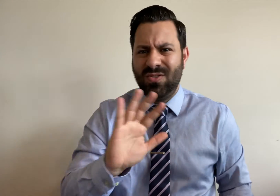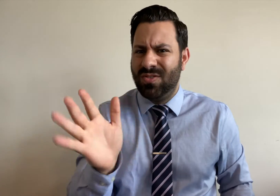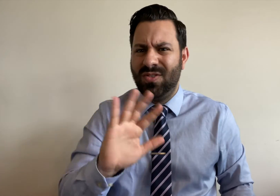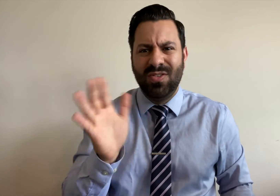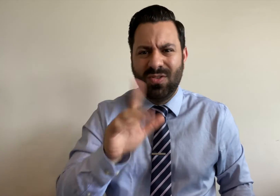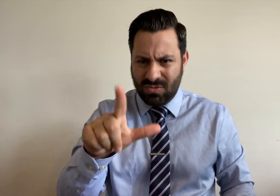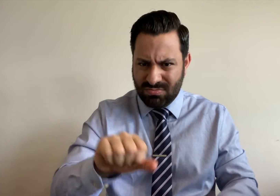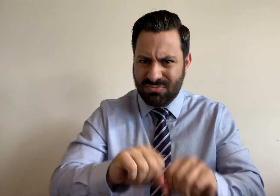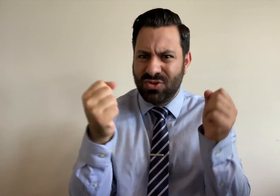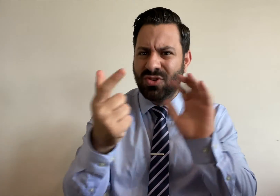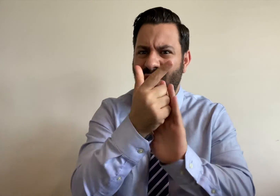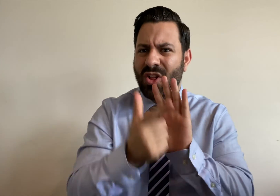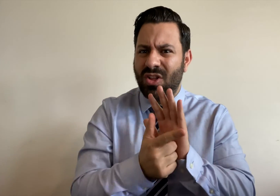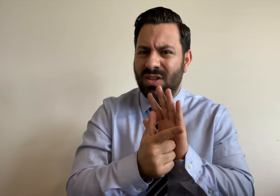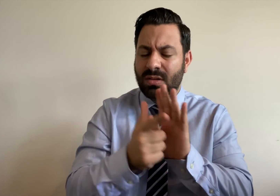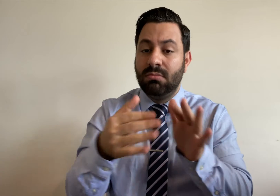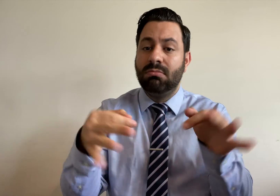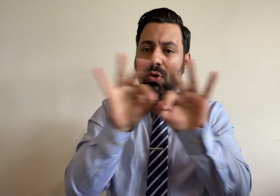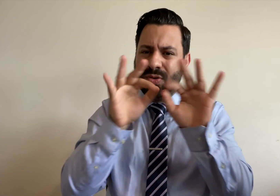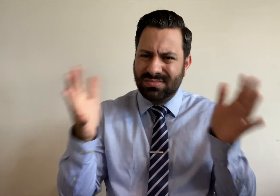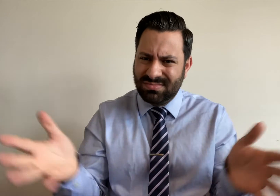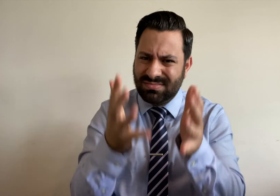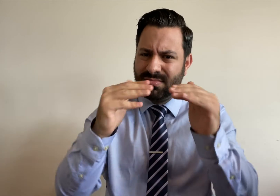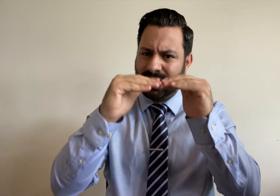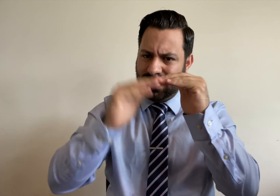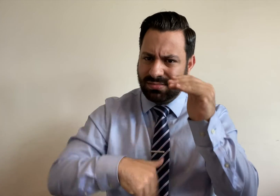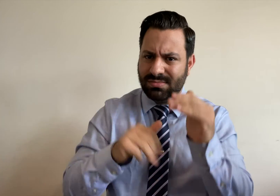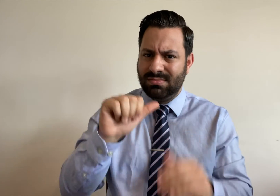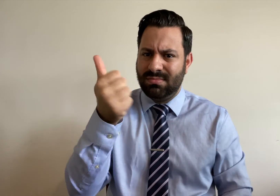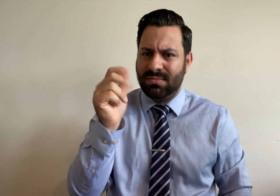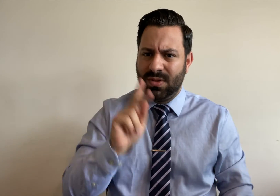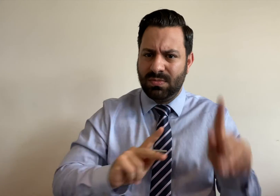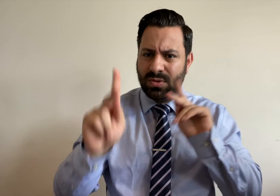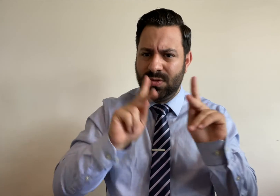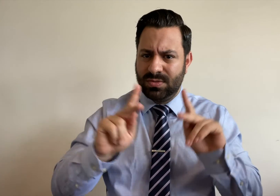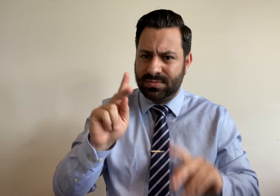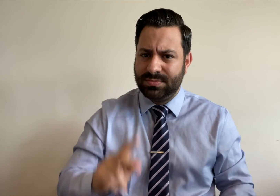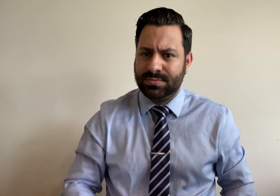and those who do not comply are in violation of the law.